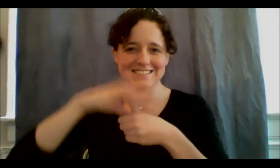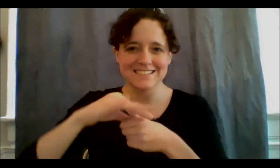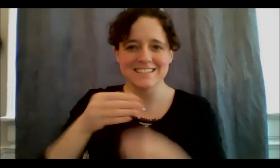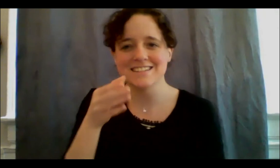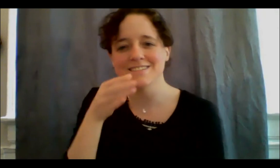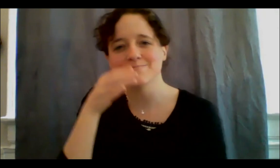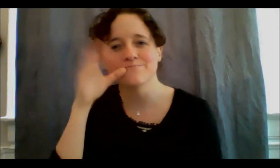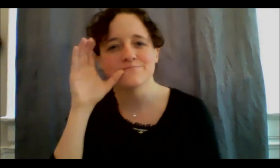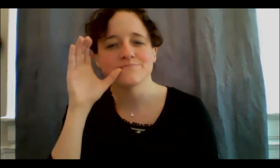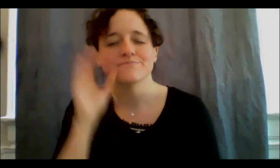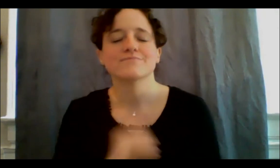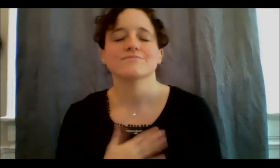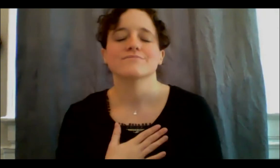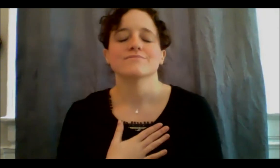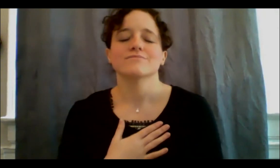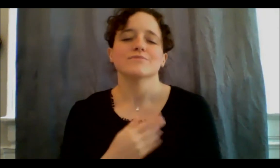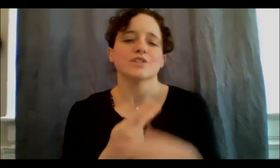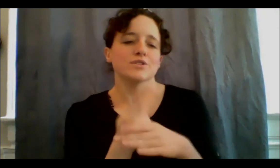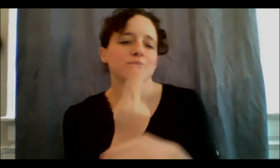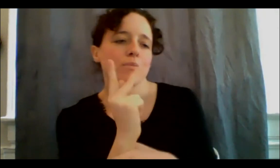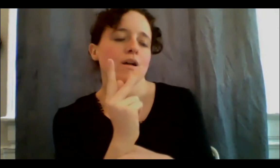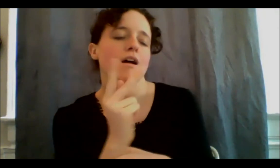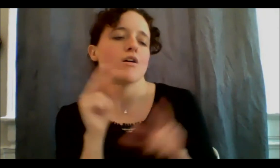looking at the things they need, many of them antivirals, just want to share that,